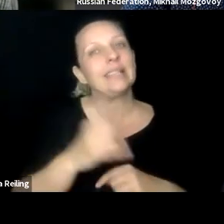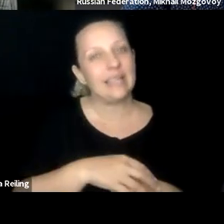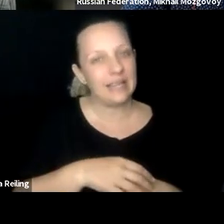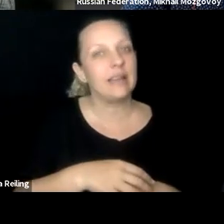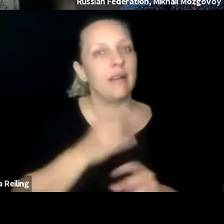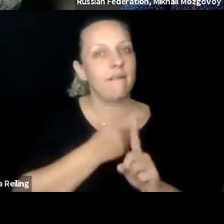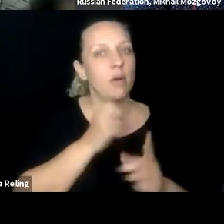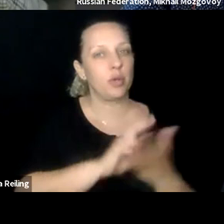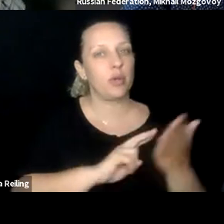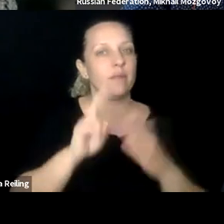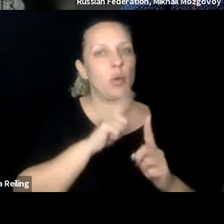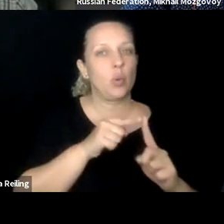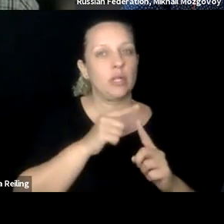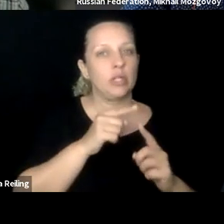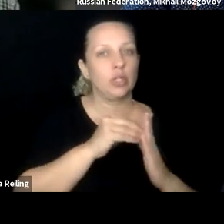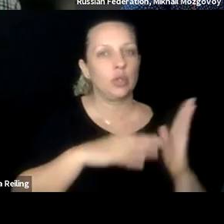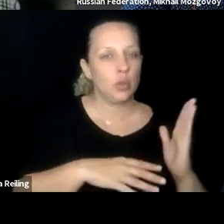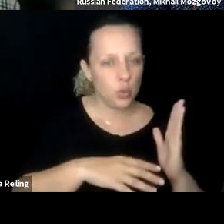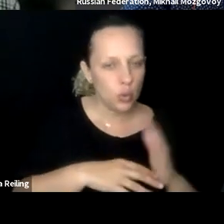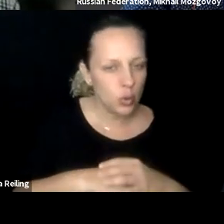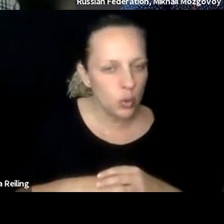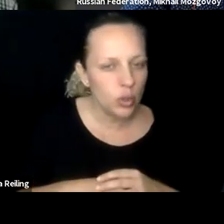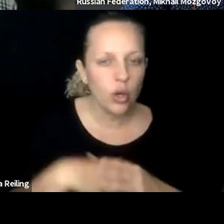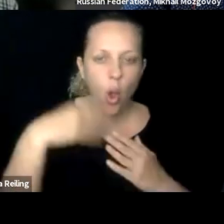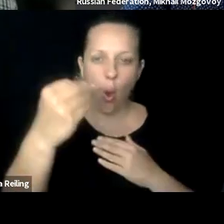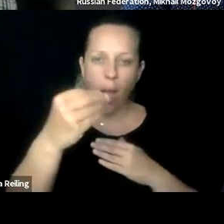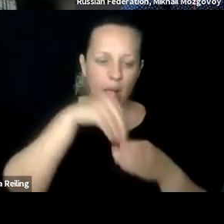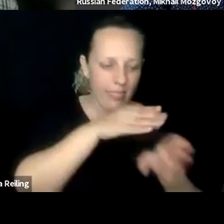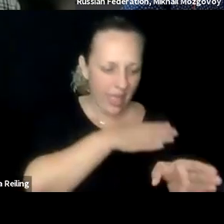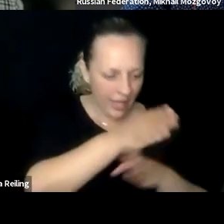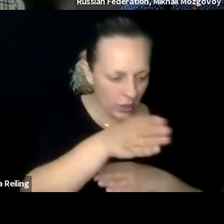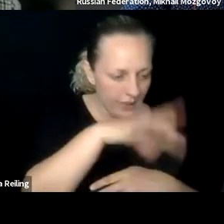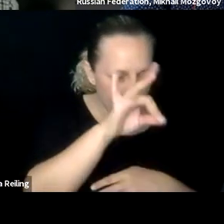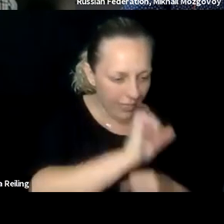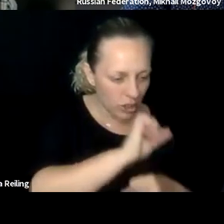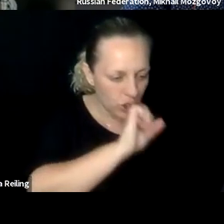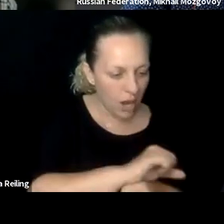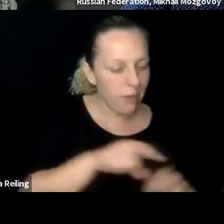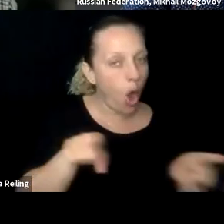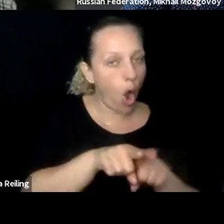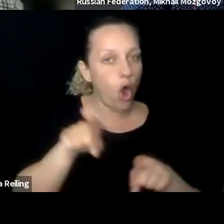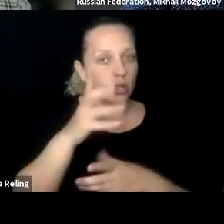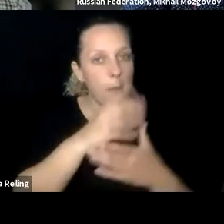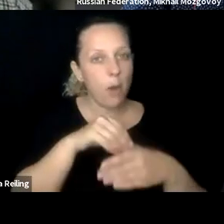So if I may ask this, also the next step in terms of bringing the same idea out of the universities when students